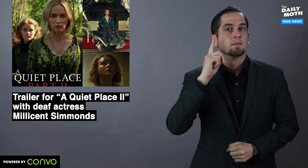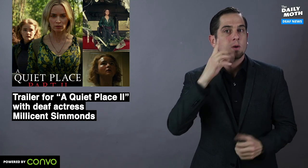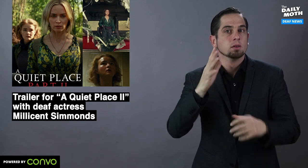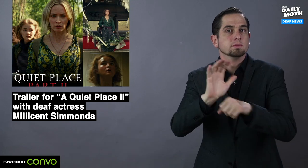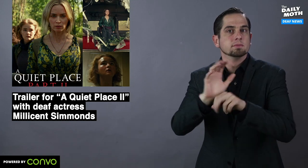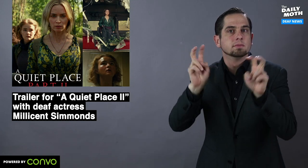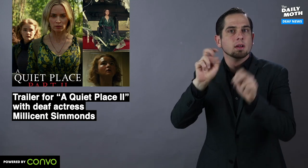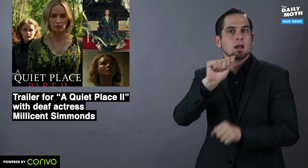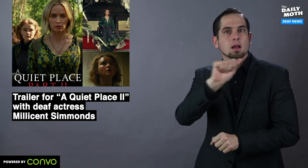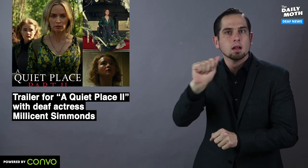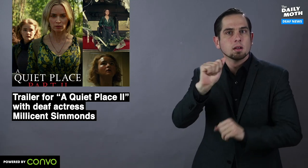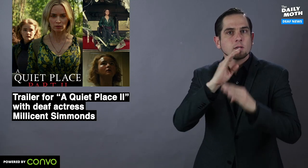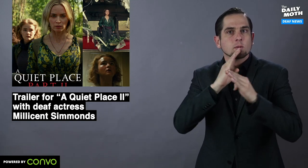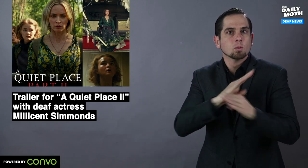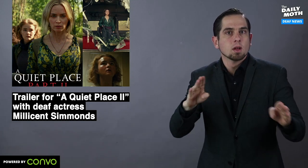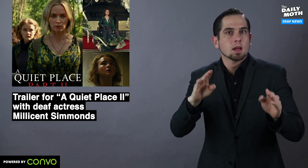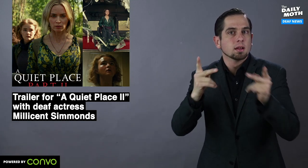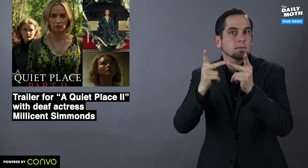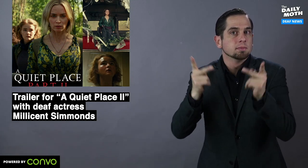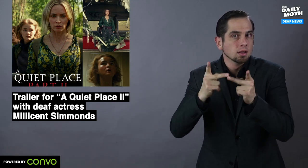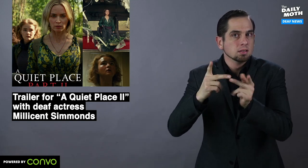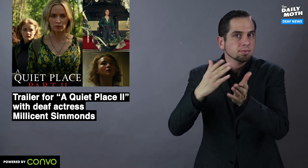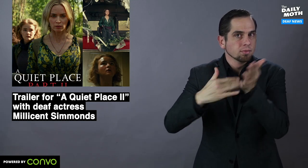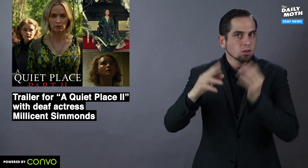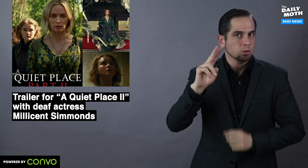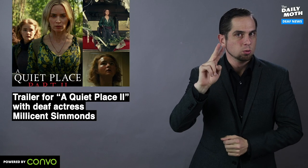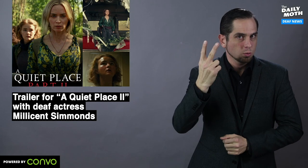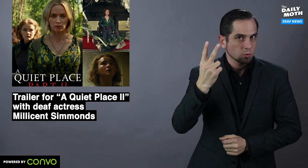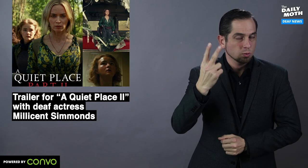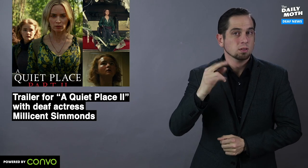for "A Quiet Place II."